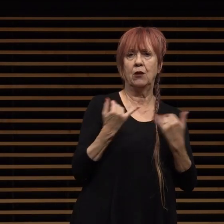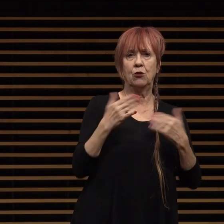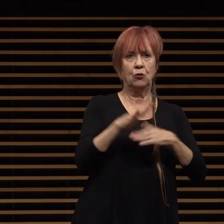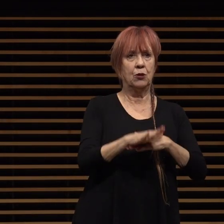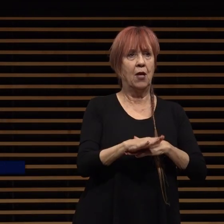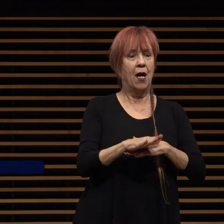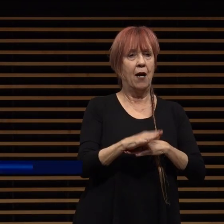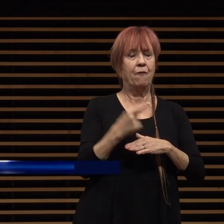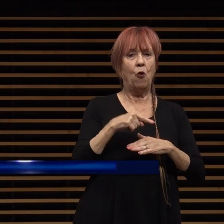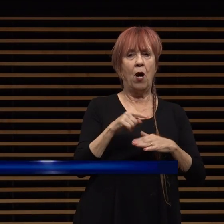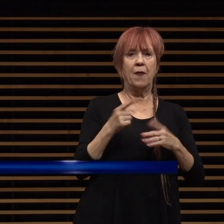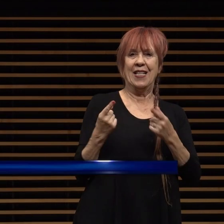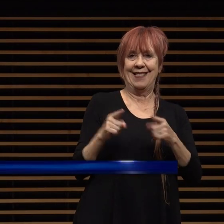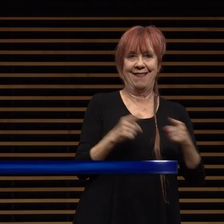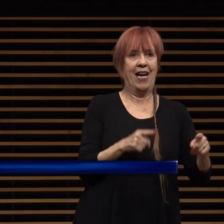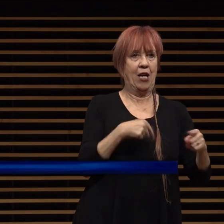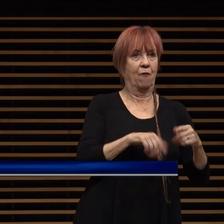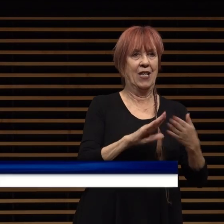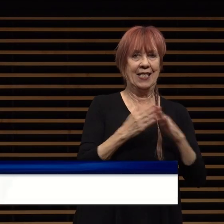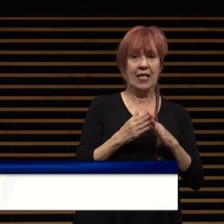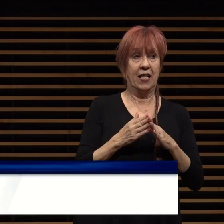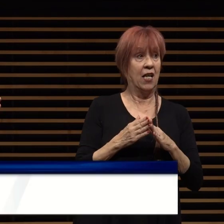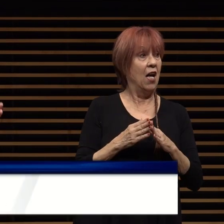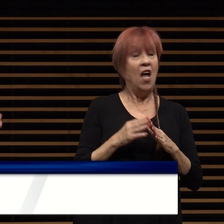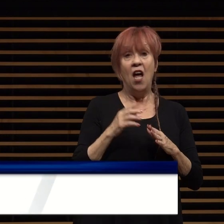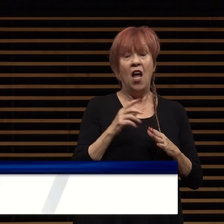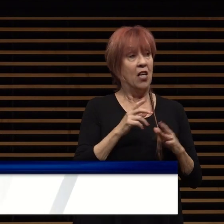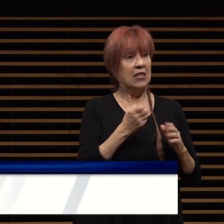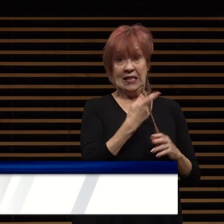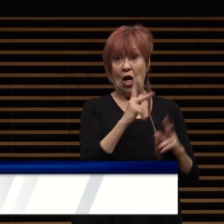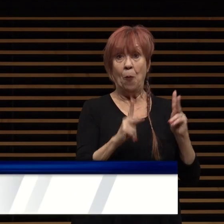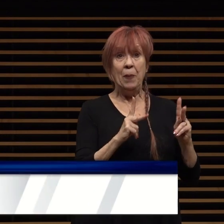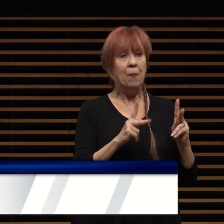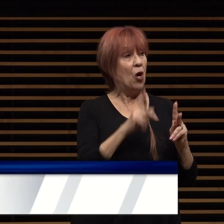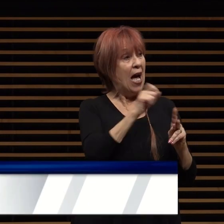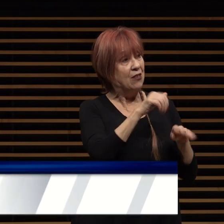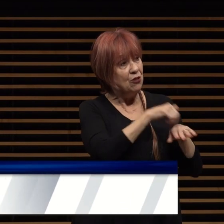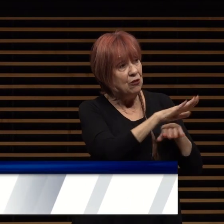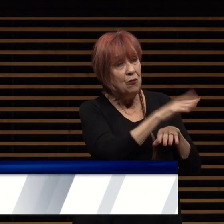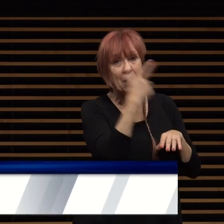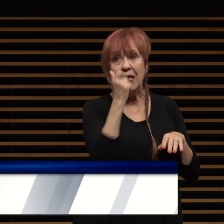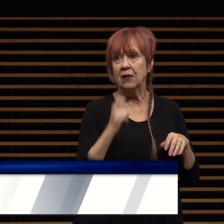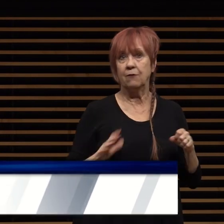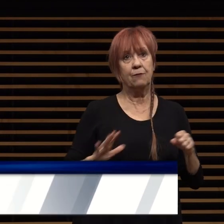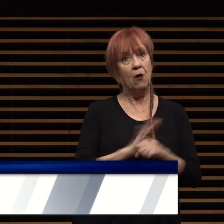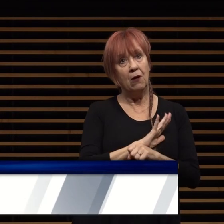state of the city we actually had to turn people away because of capacity